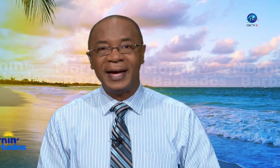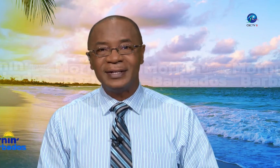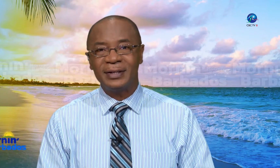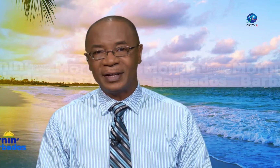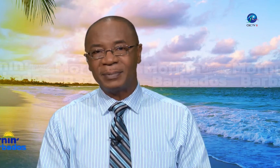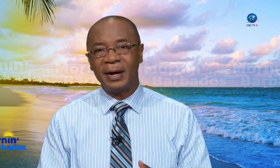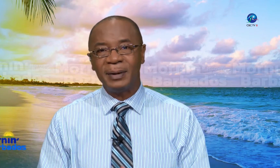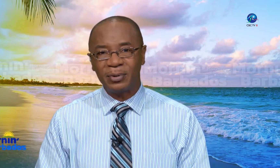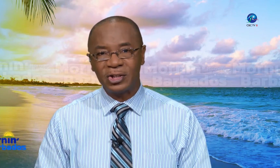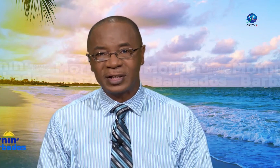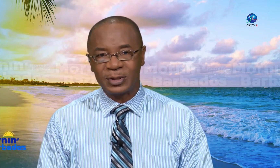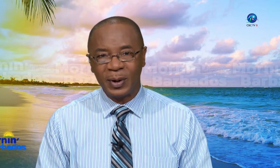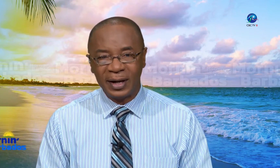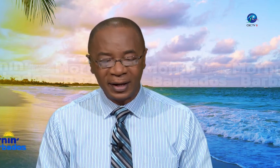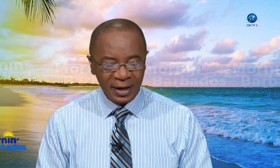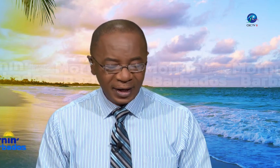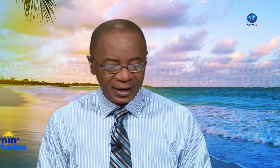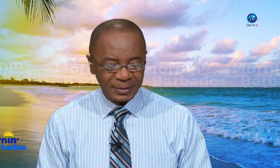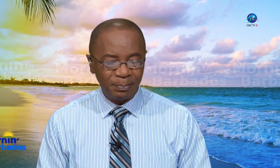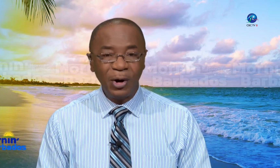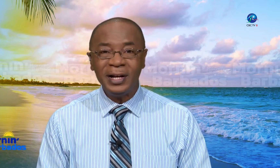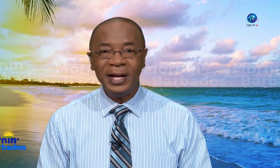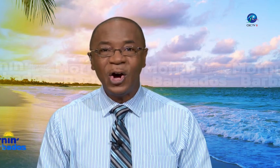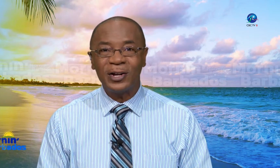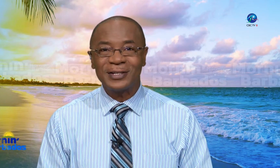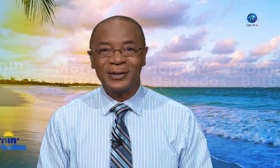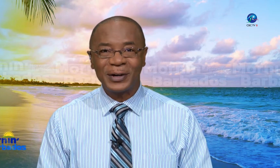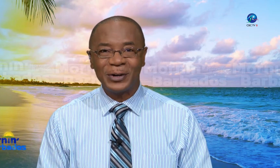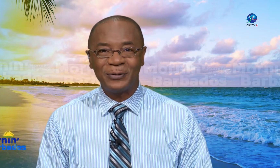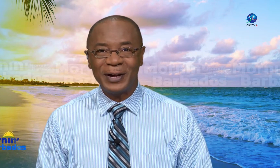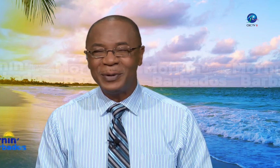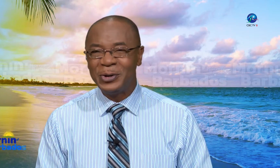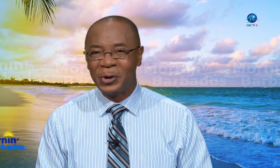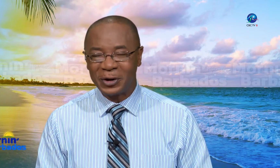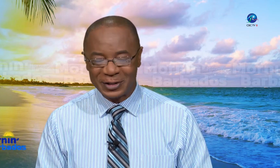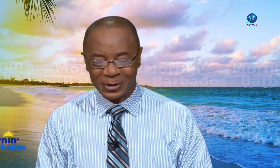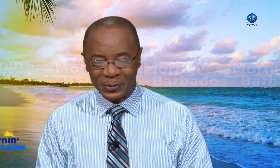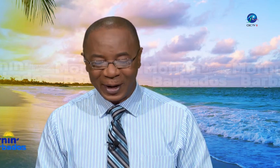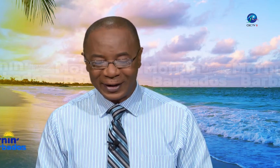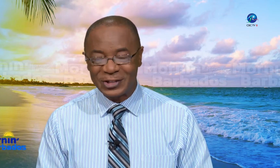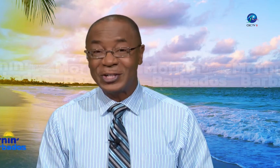and the upcoming project as well is Bonnie Leonce so a good friend we know her so well